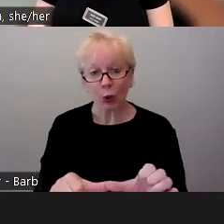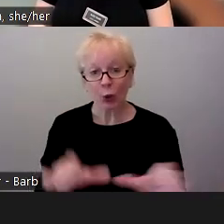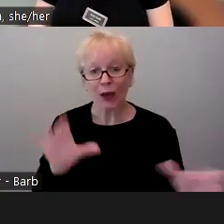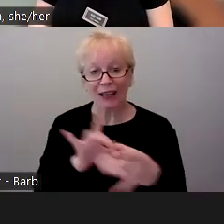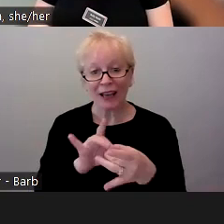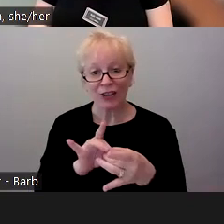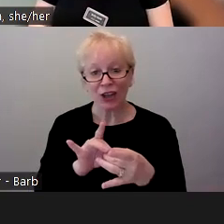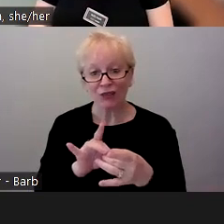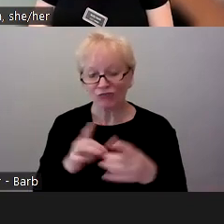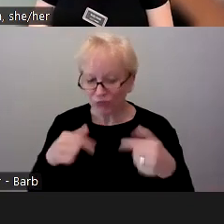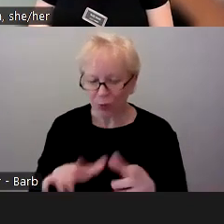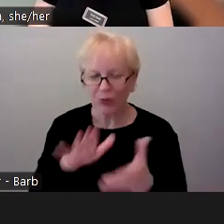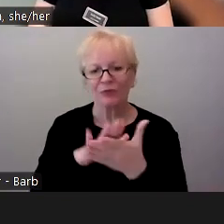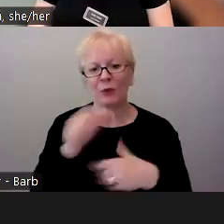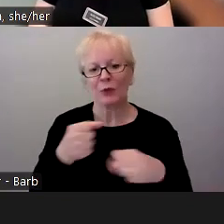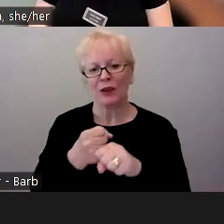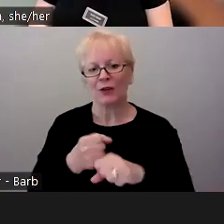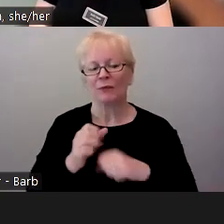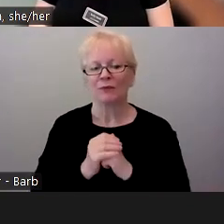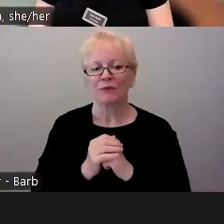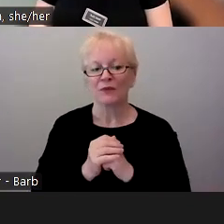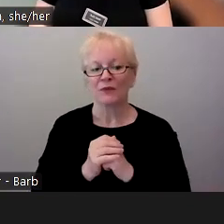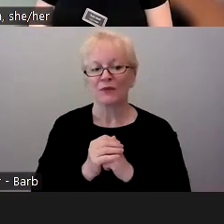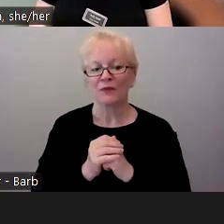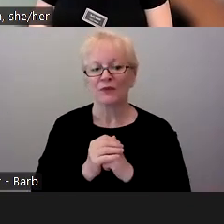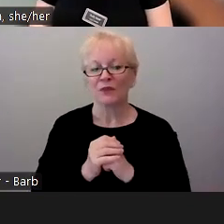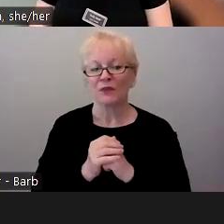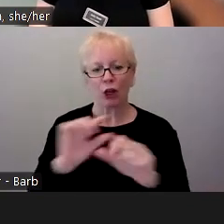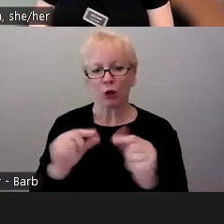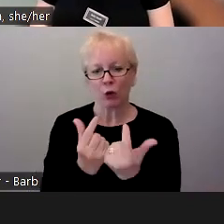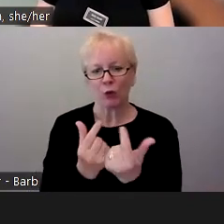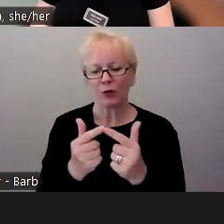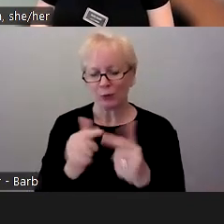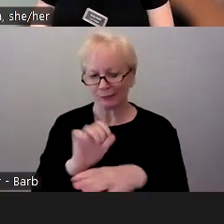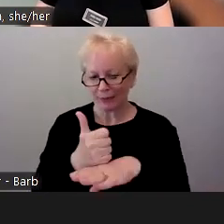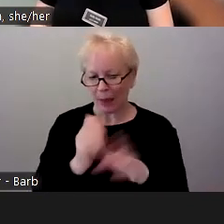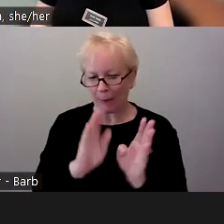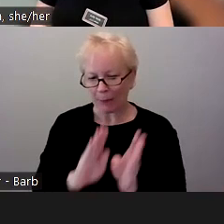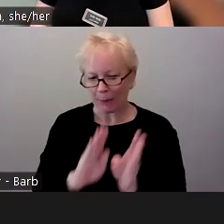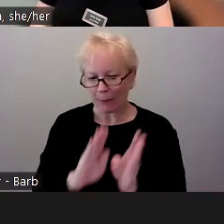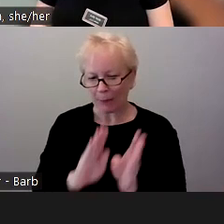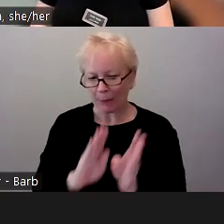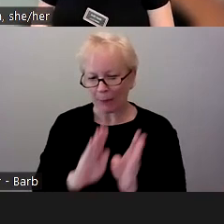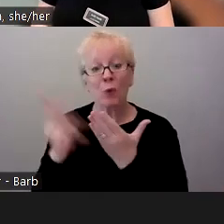And so a working group was created to put together a plan for some sort of program that did that.